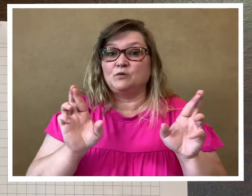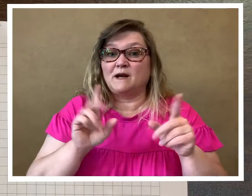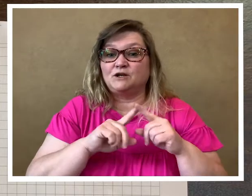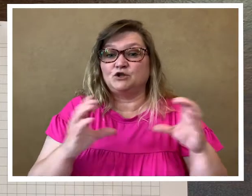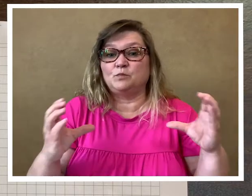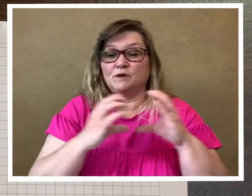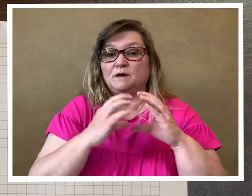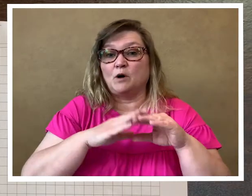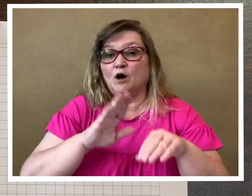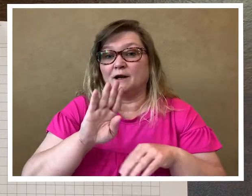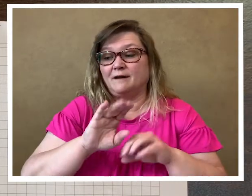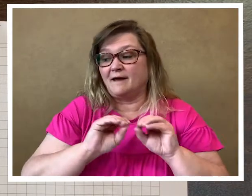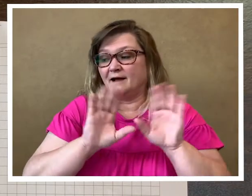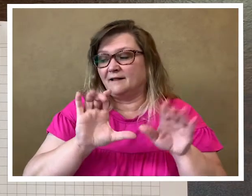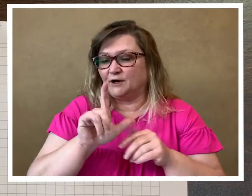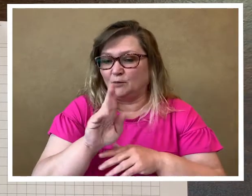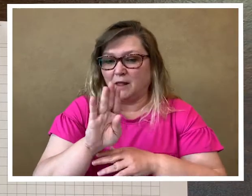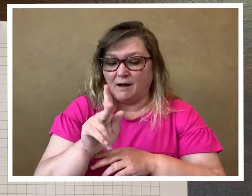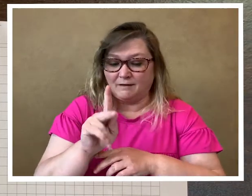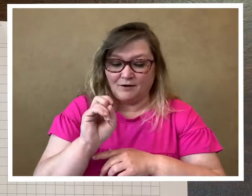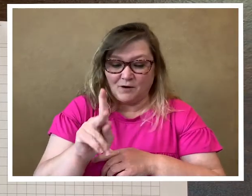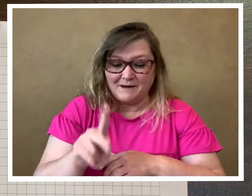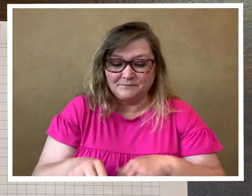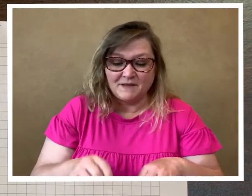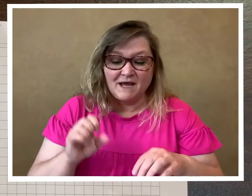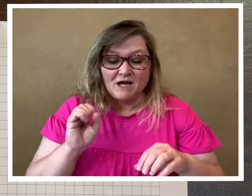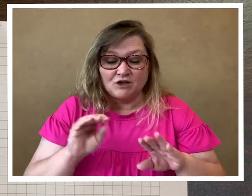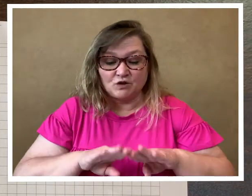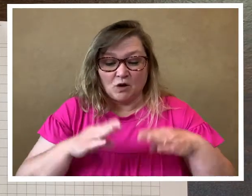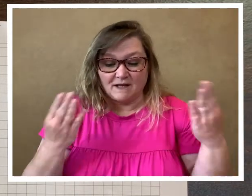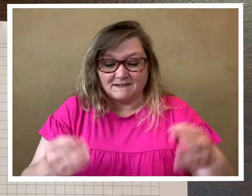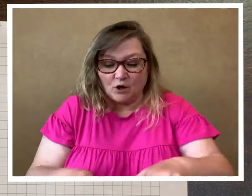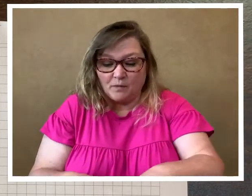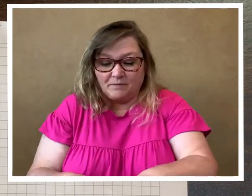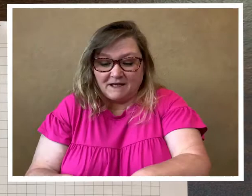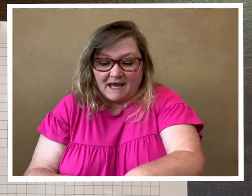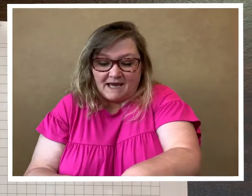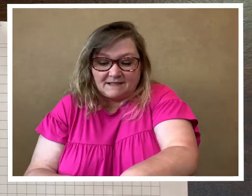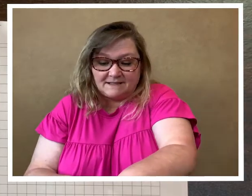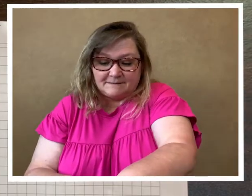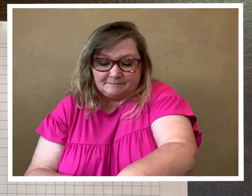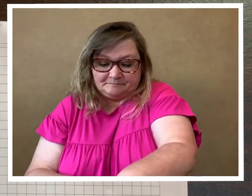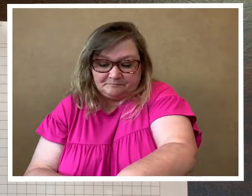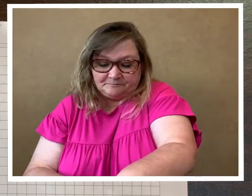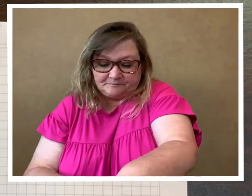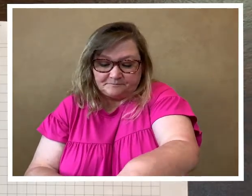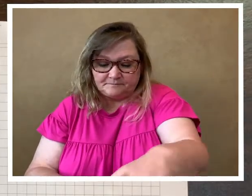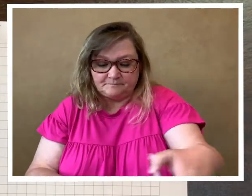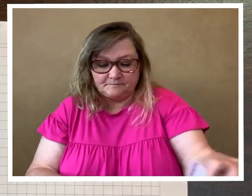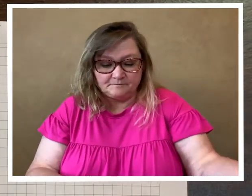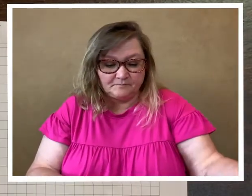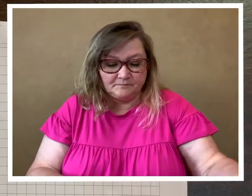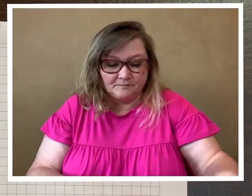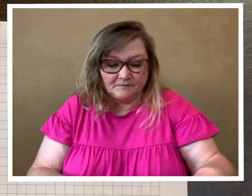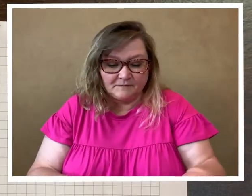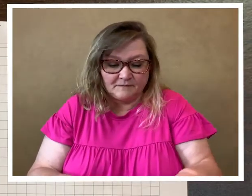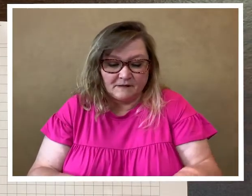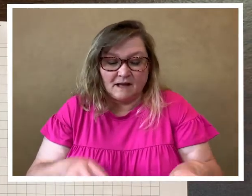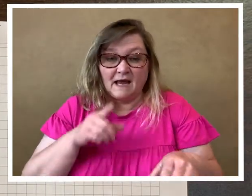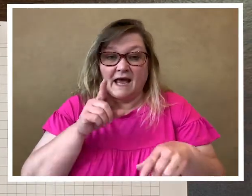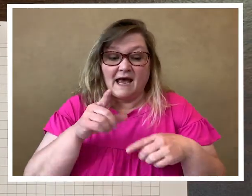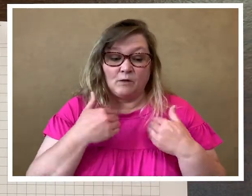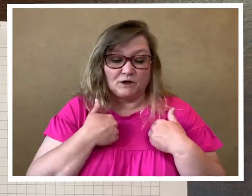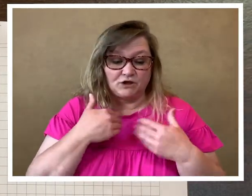ready to put them on a clear block okay? so let's open up the case and what you